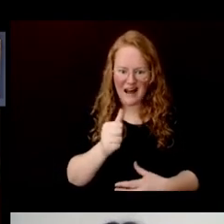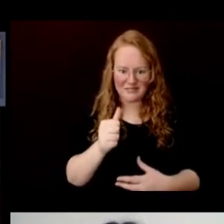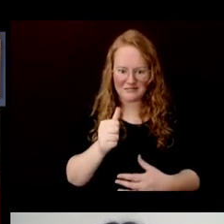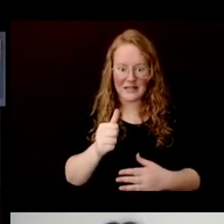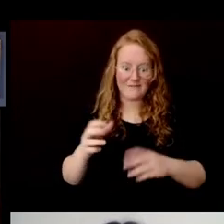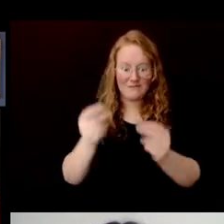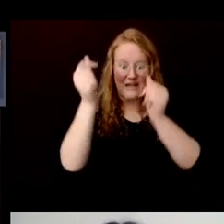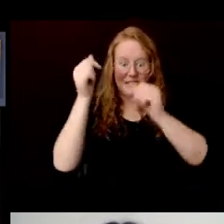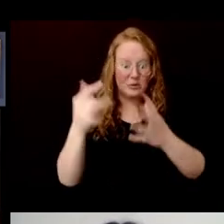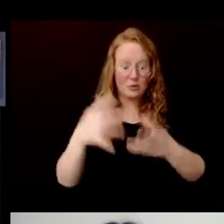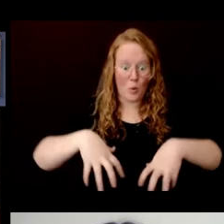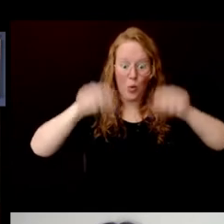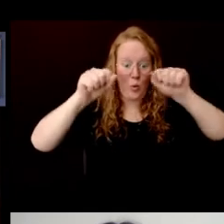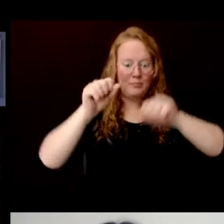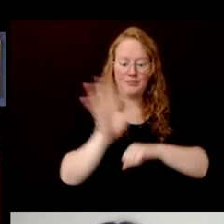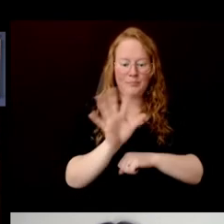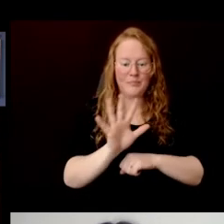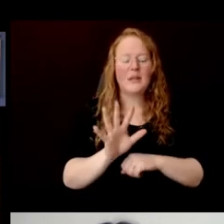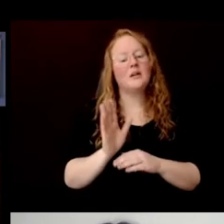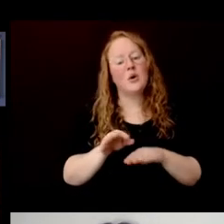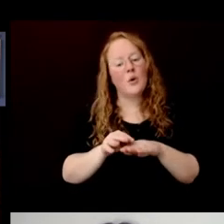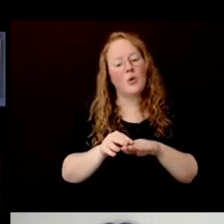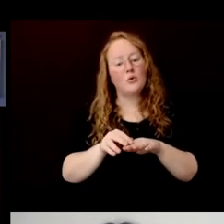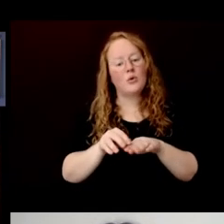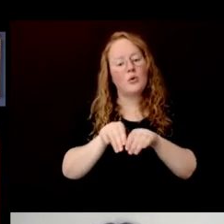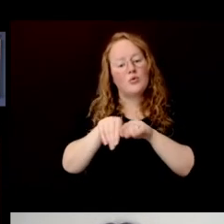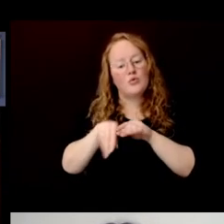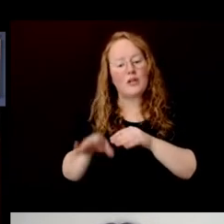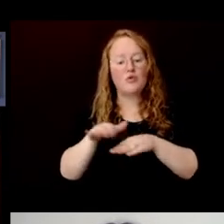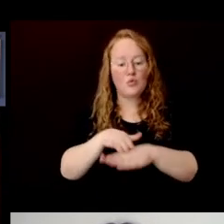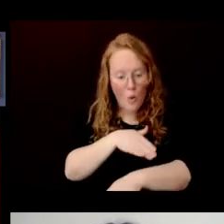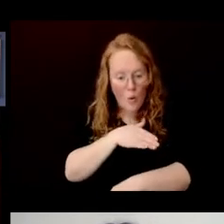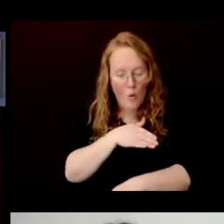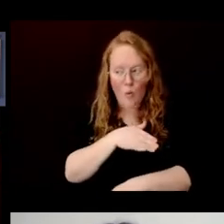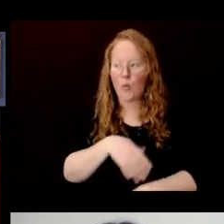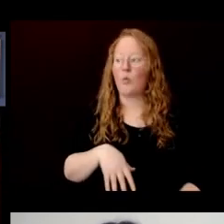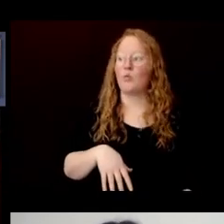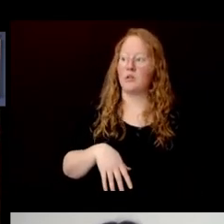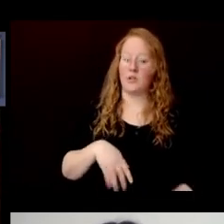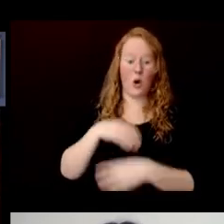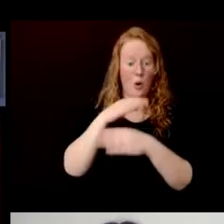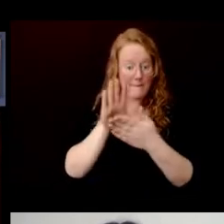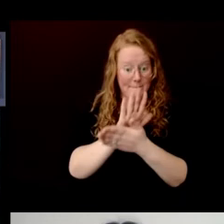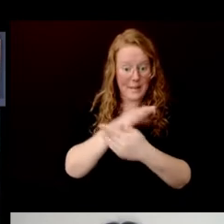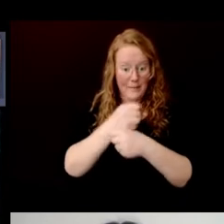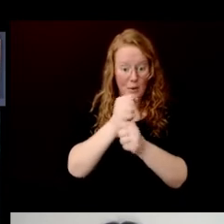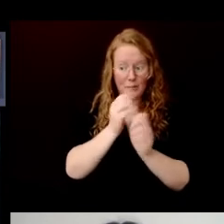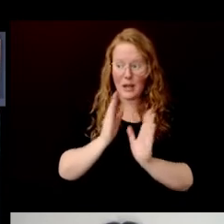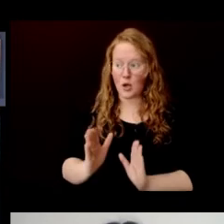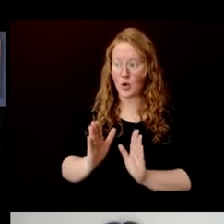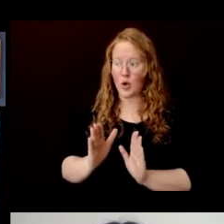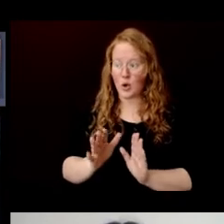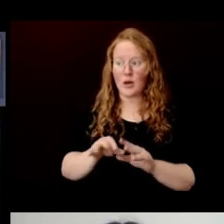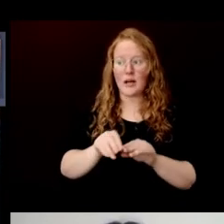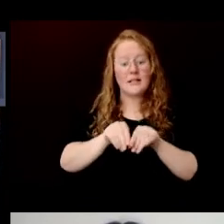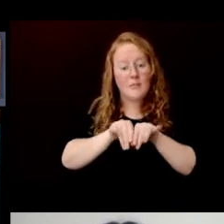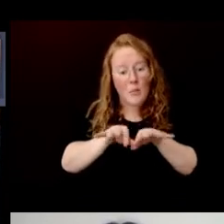Here is the bat. This is called the be seo. The paper maker is dispersing the fibers evenly throughout the water in the basin.